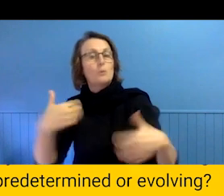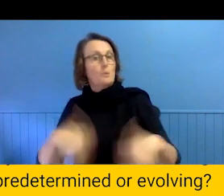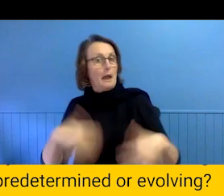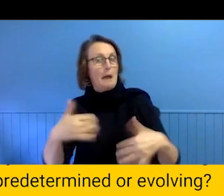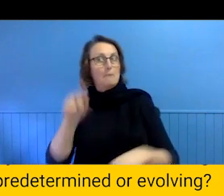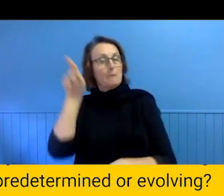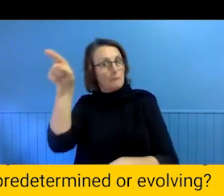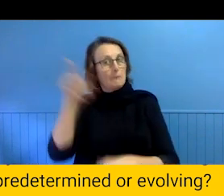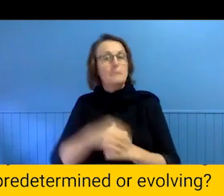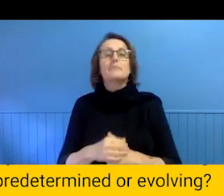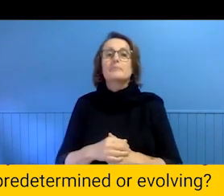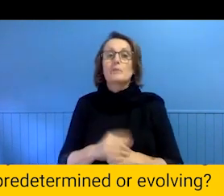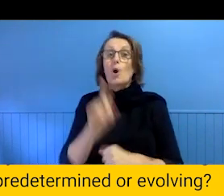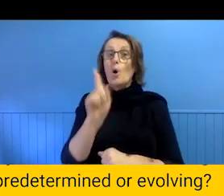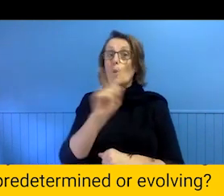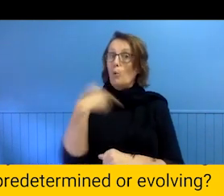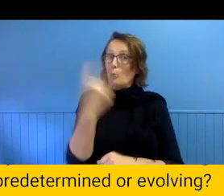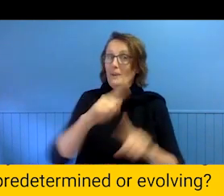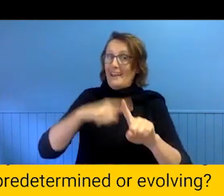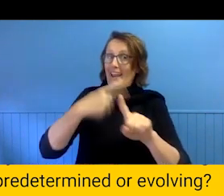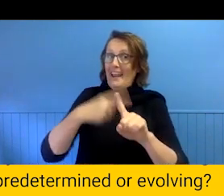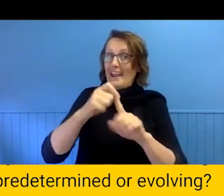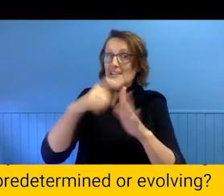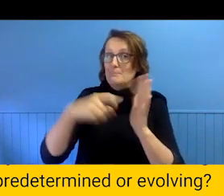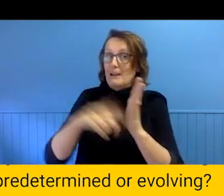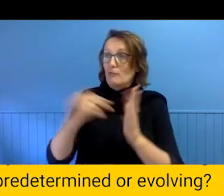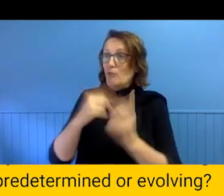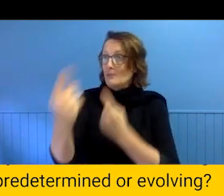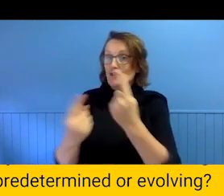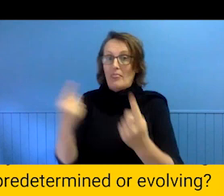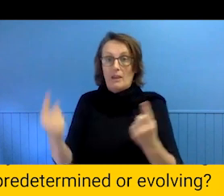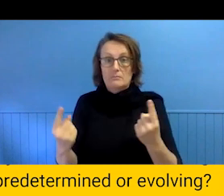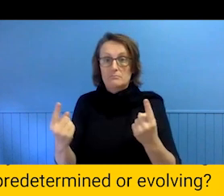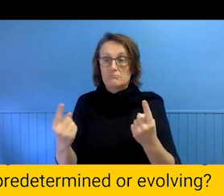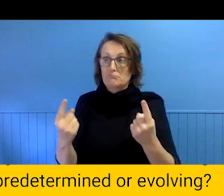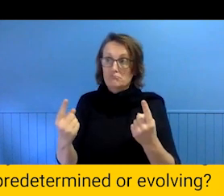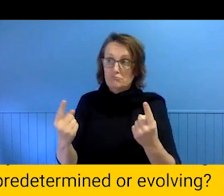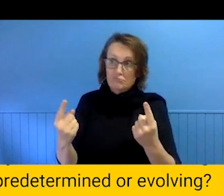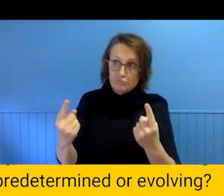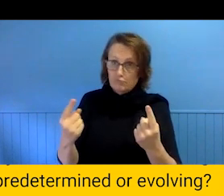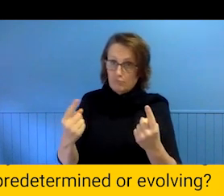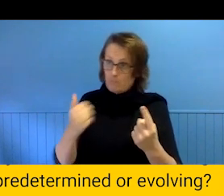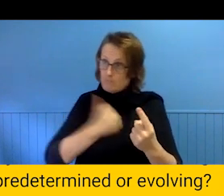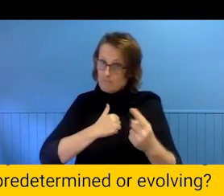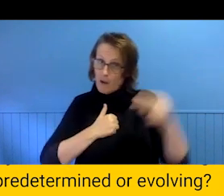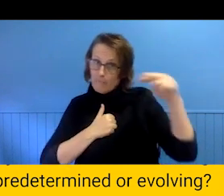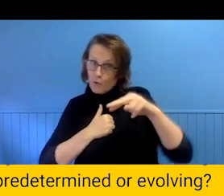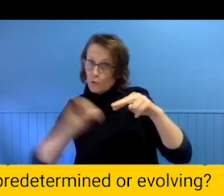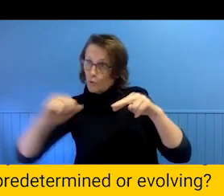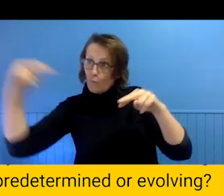is happening in the day ahead. How do they align? How do they differ? Make sure you ask for help.